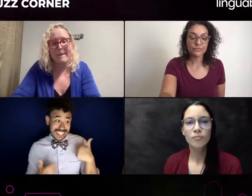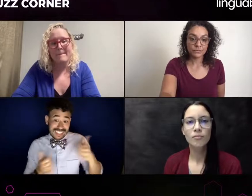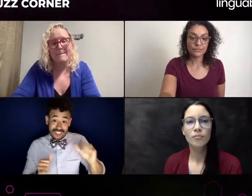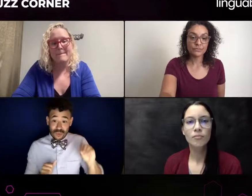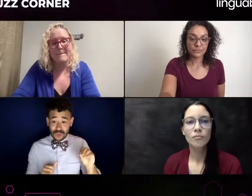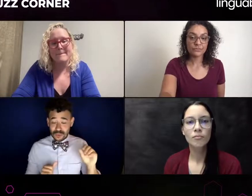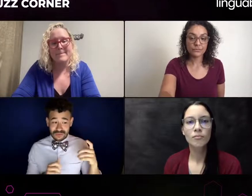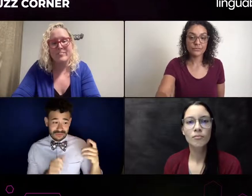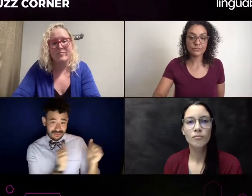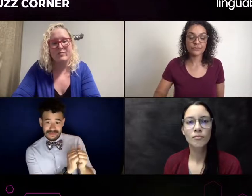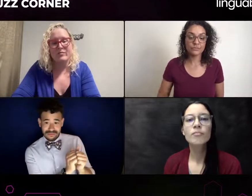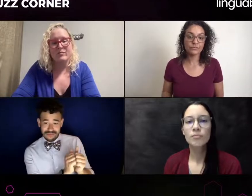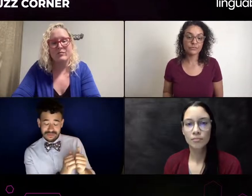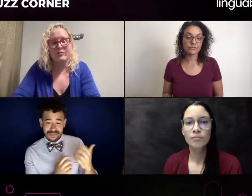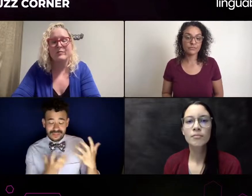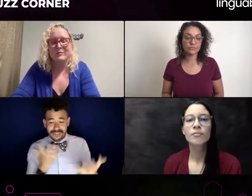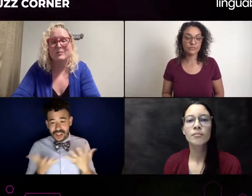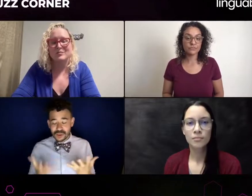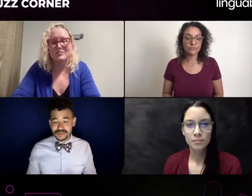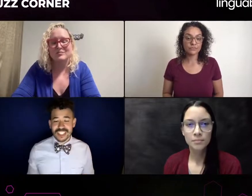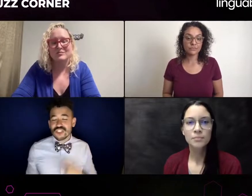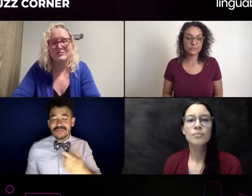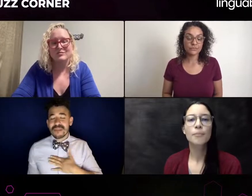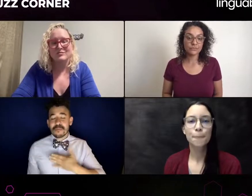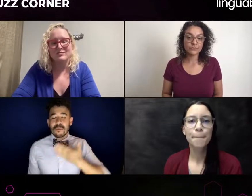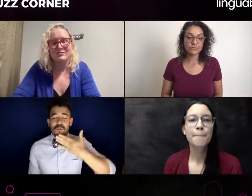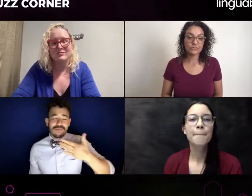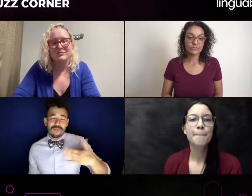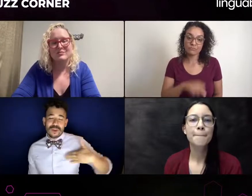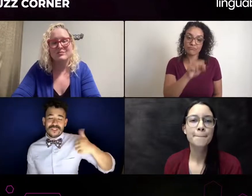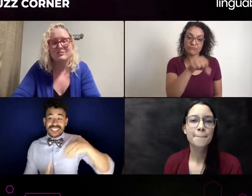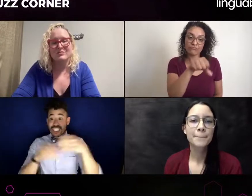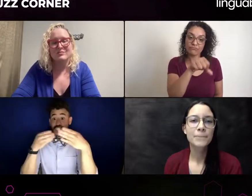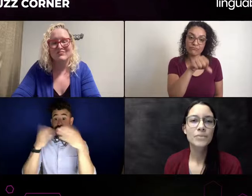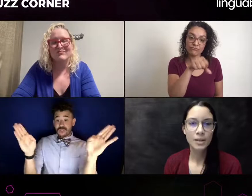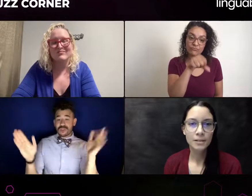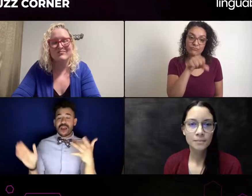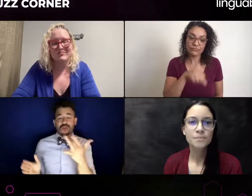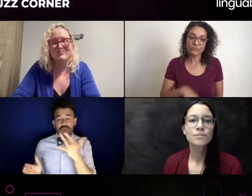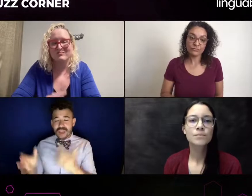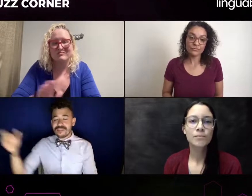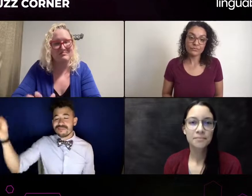So if I... Well, I do think the interpreter should make sure they're a good fit for that deaf person.